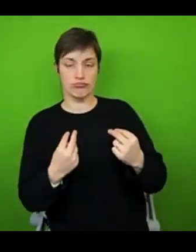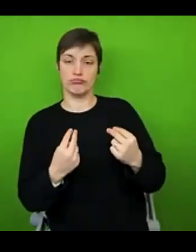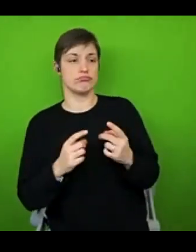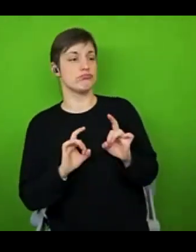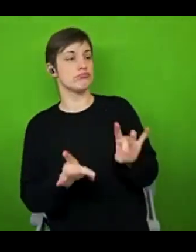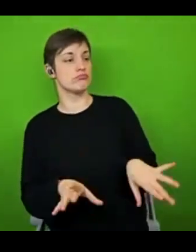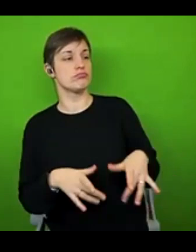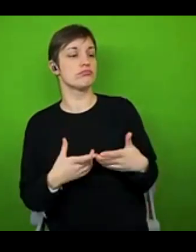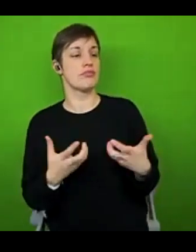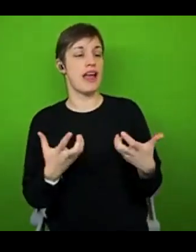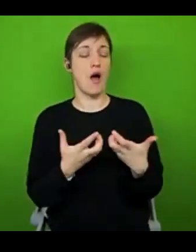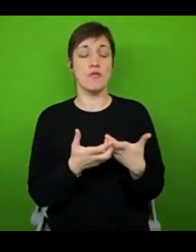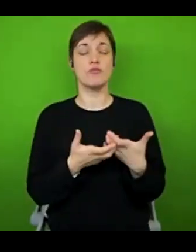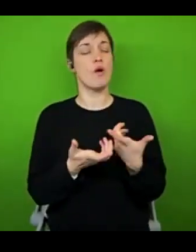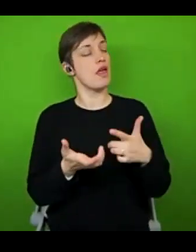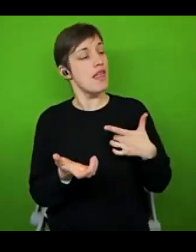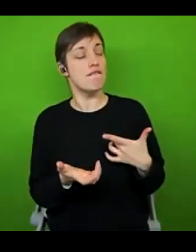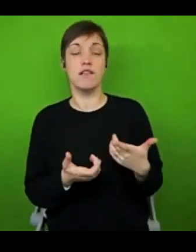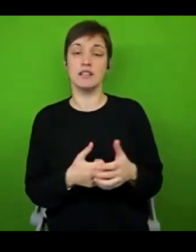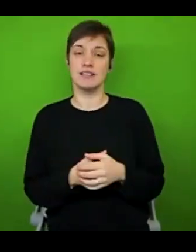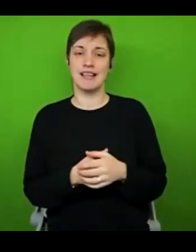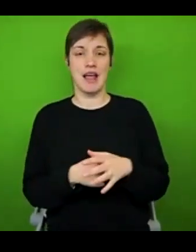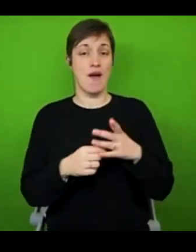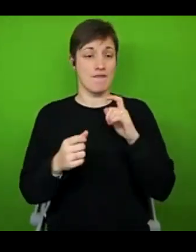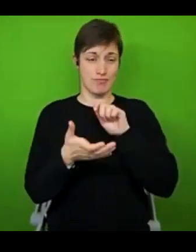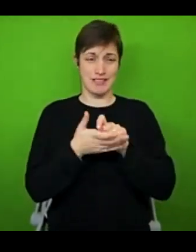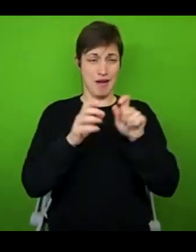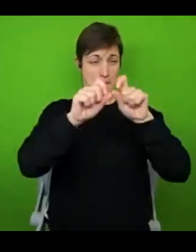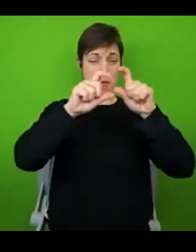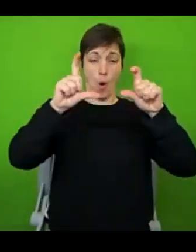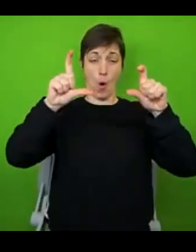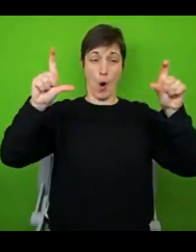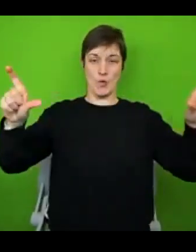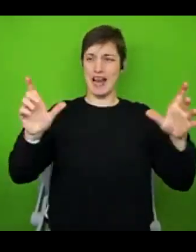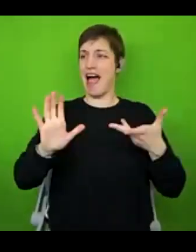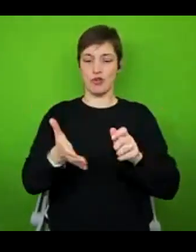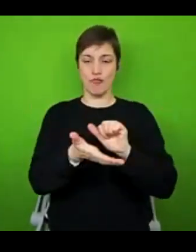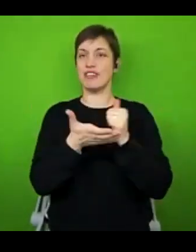written that down in bold, I think I need to stick that on my desk, and sometimes as well, because I know it's one